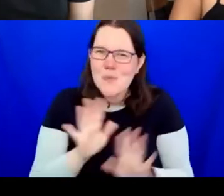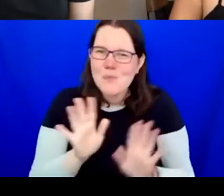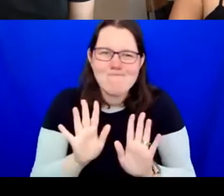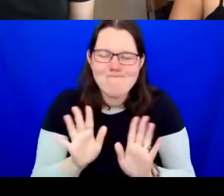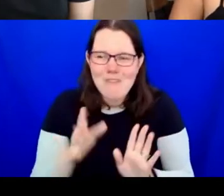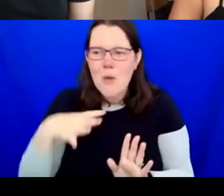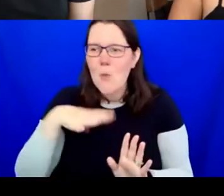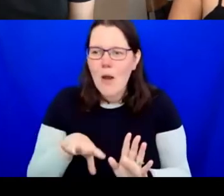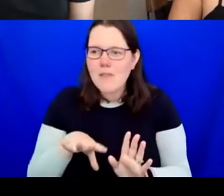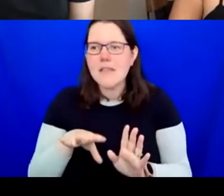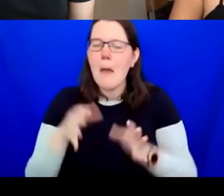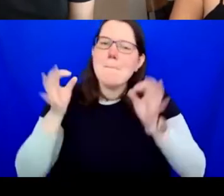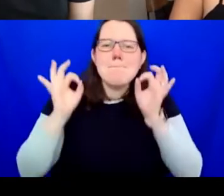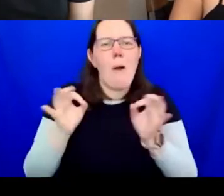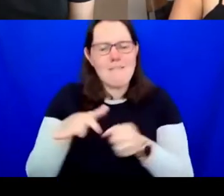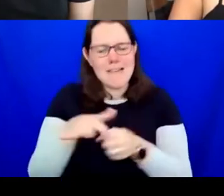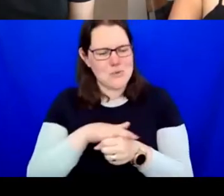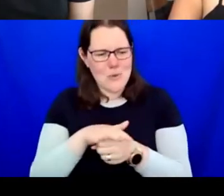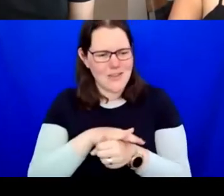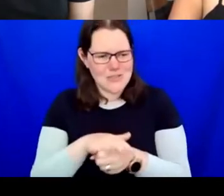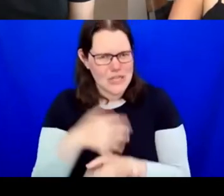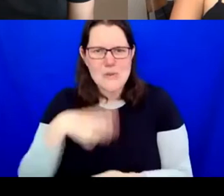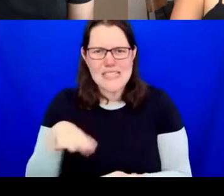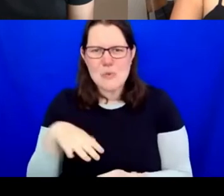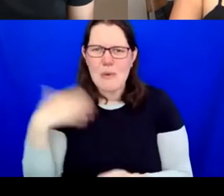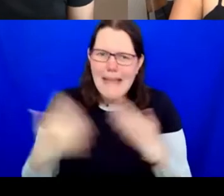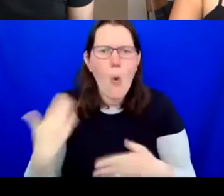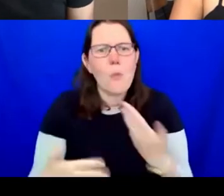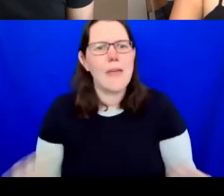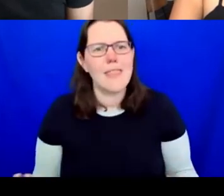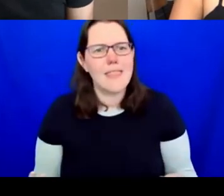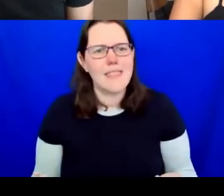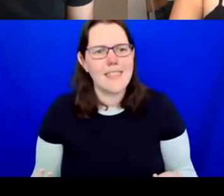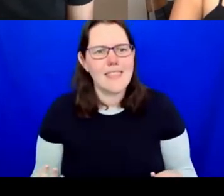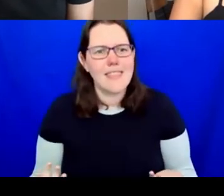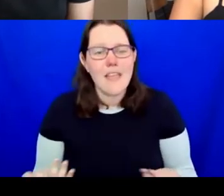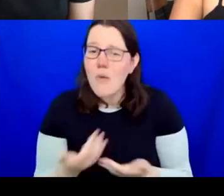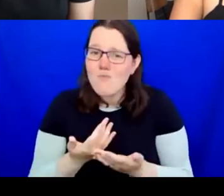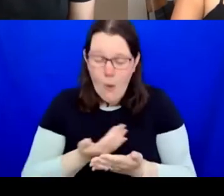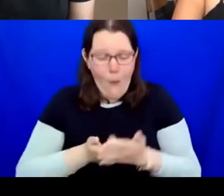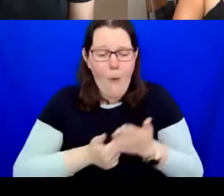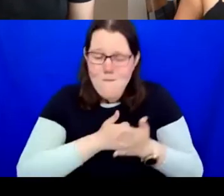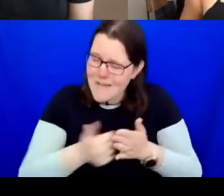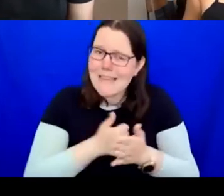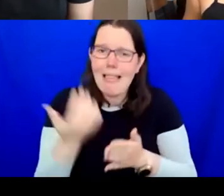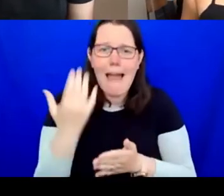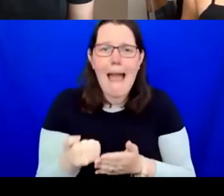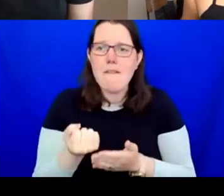getting on with it. There is often a lack, a simple lack of the joy of experimentation. Take